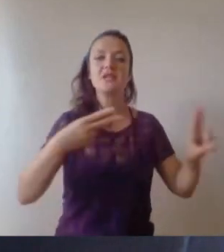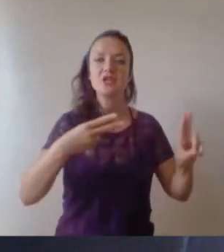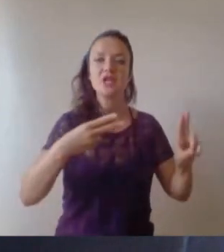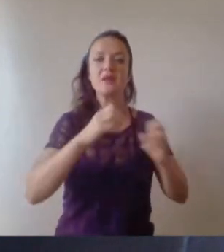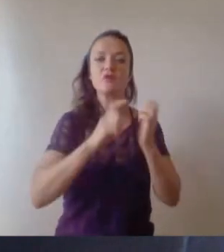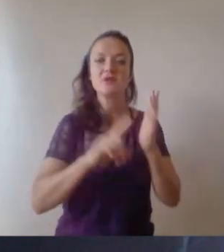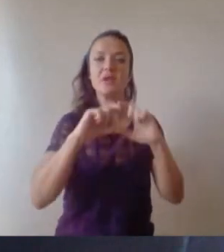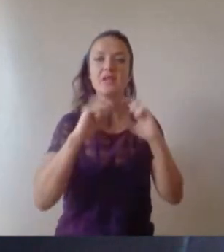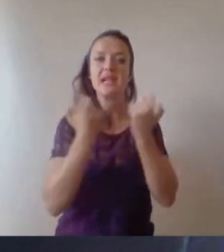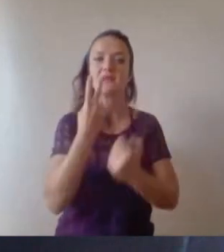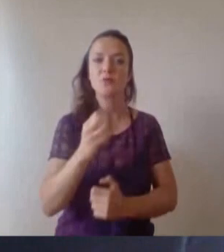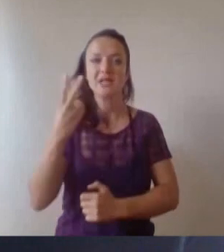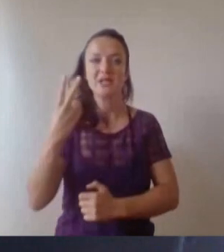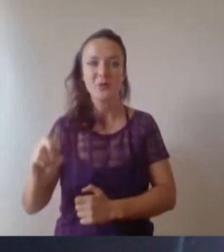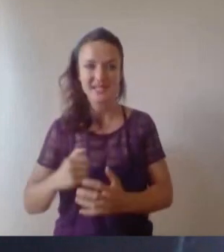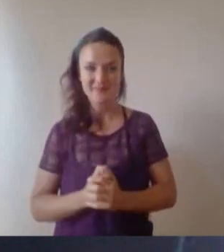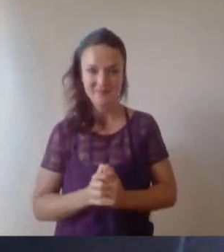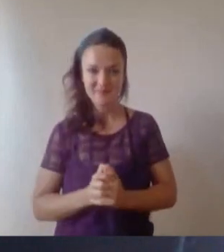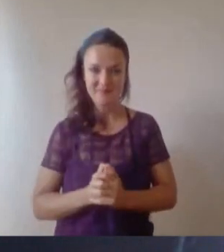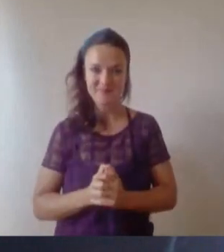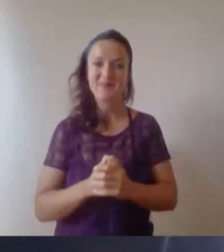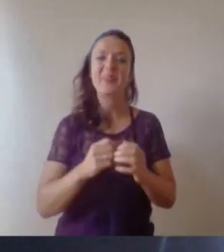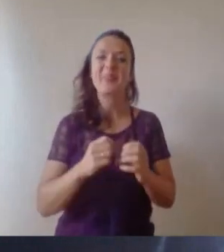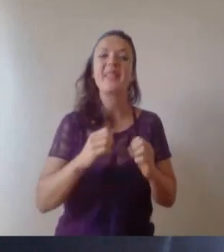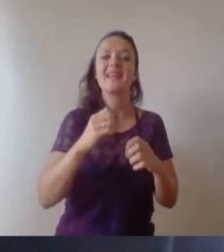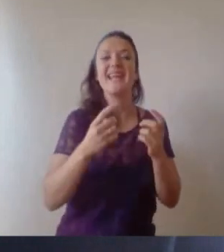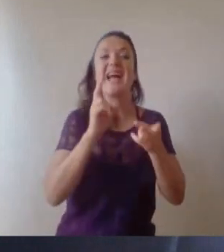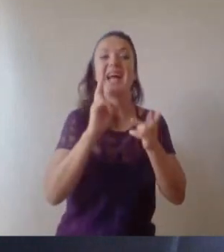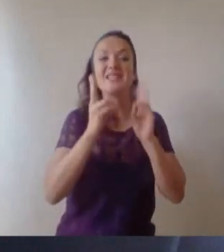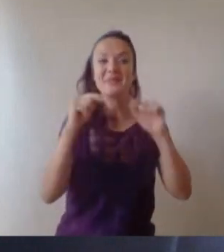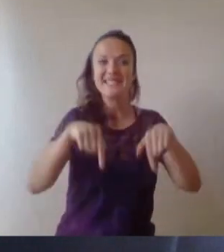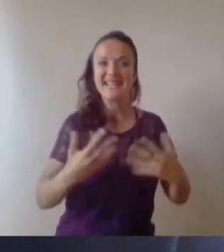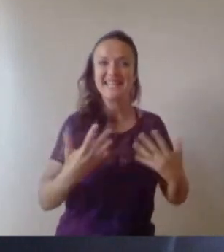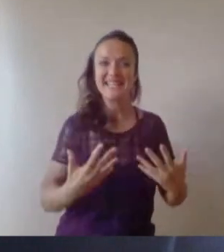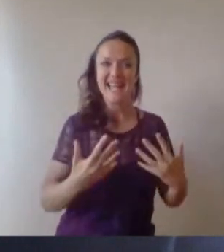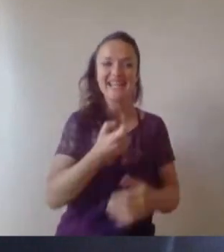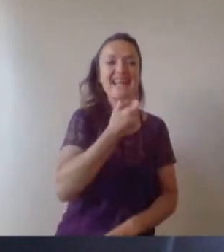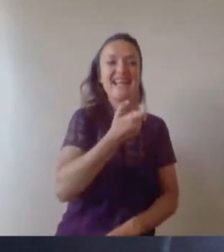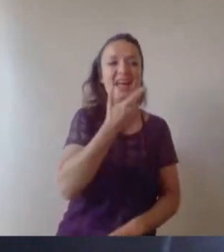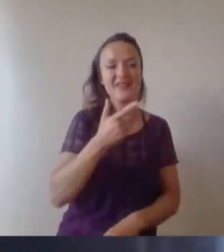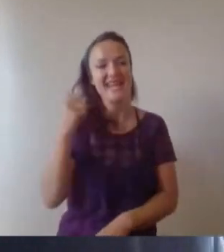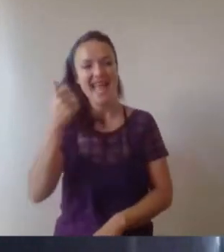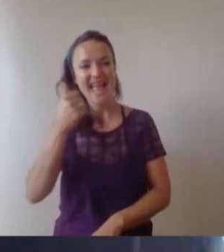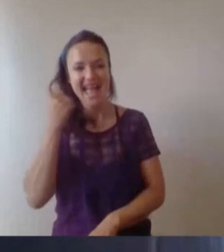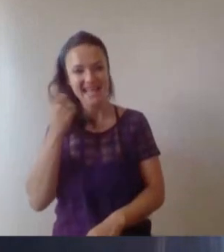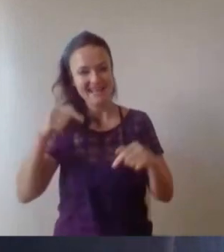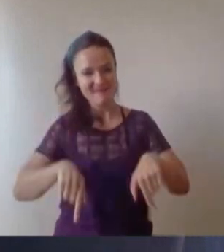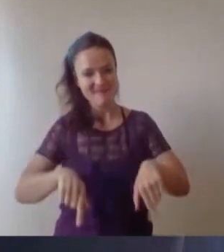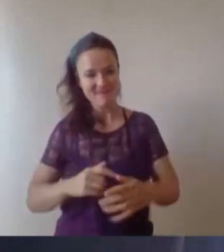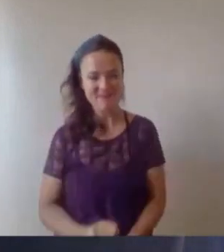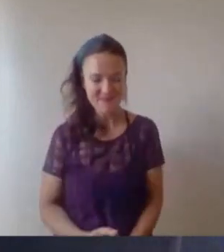interpreters Catherine and Anna with us today. So without further ado i'd like to introduce